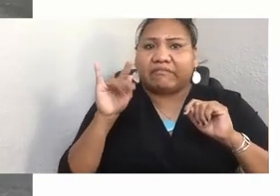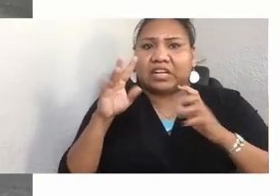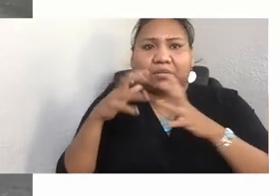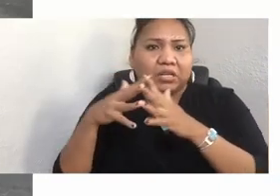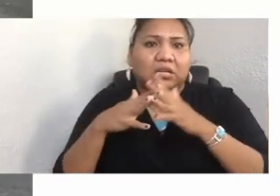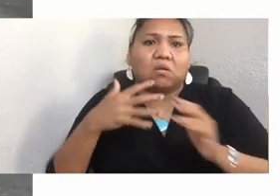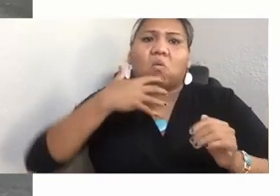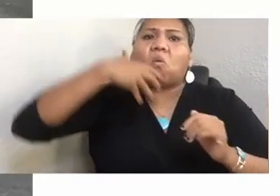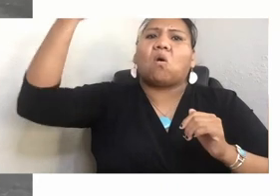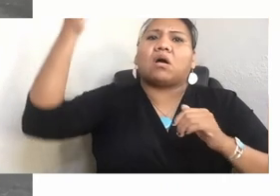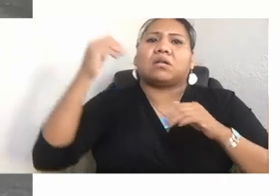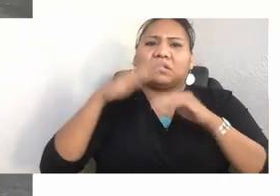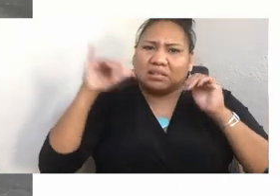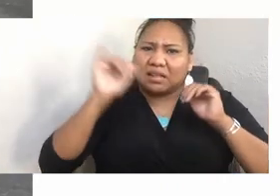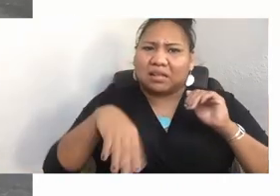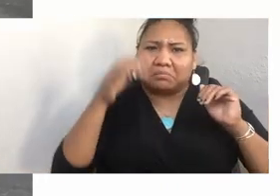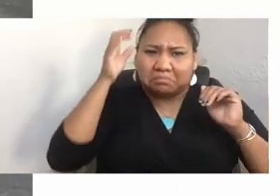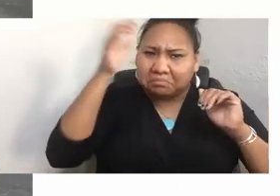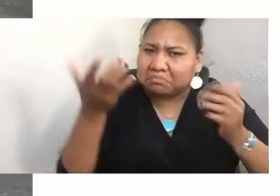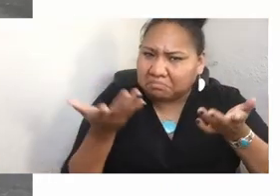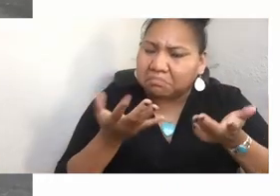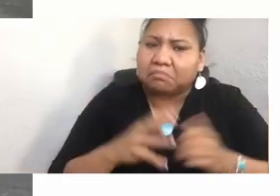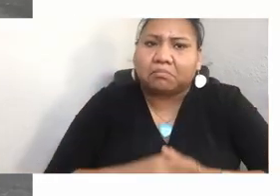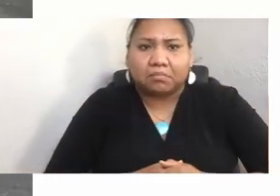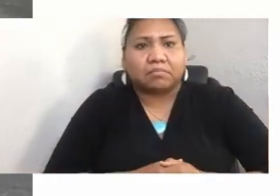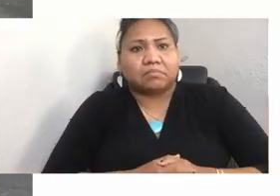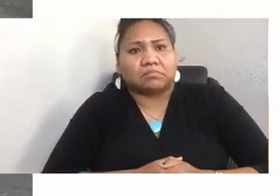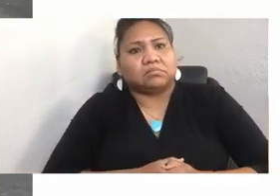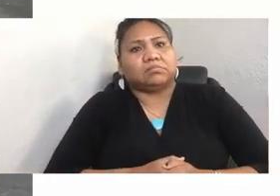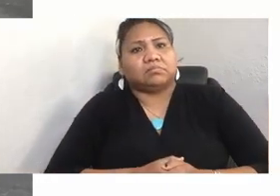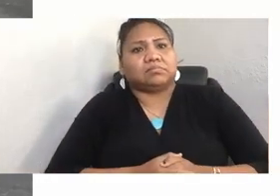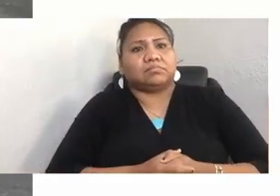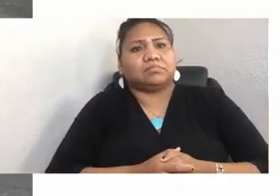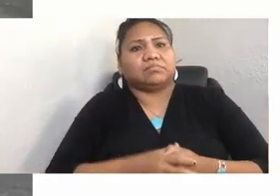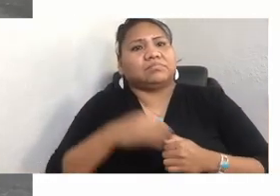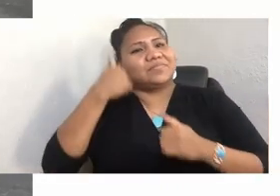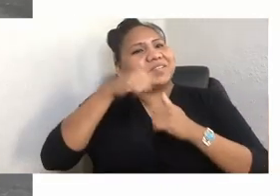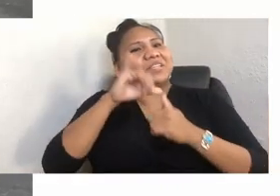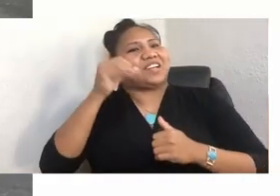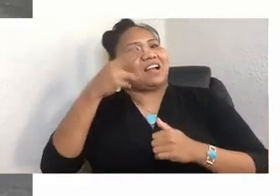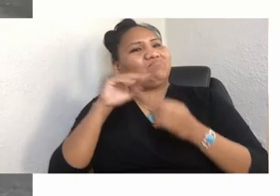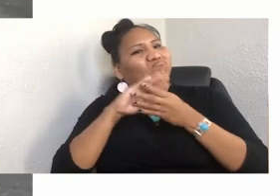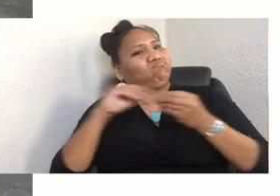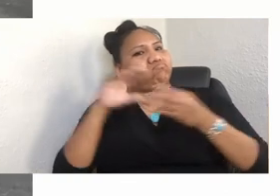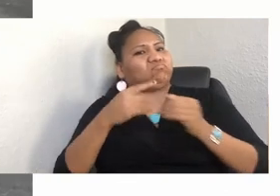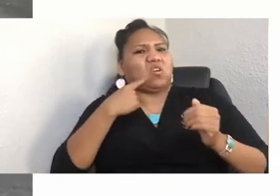I can remember John telling me, we are the people. We're the human beings.